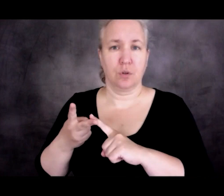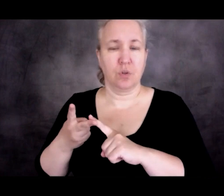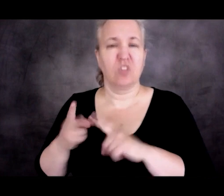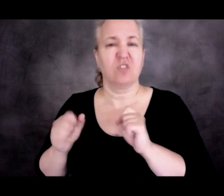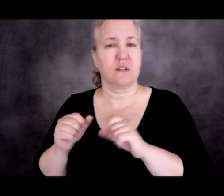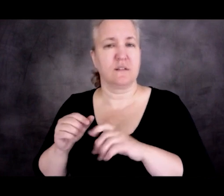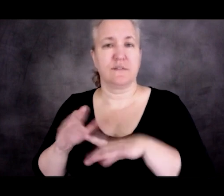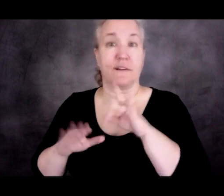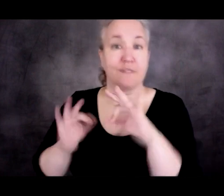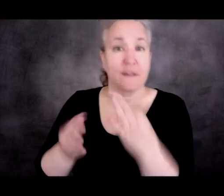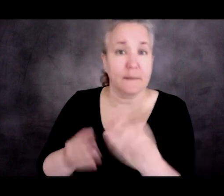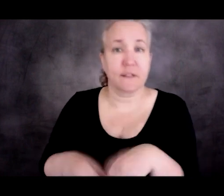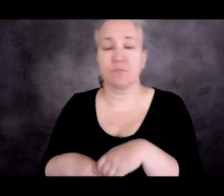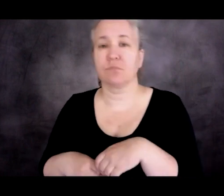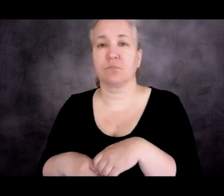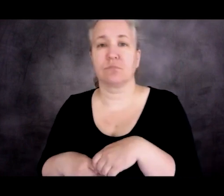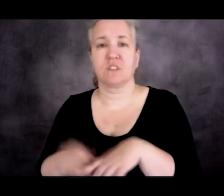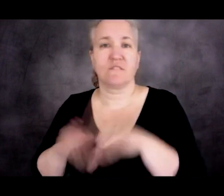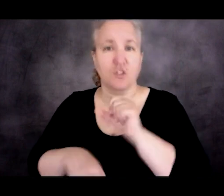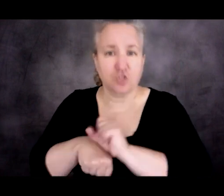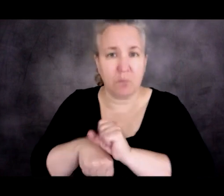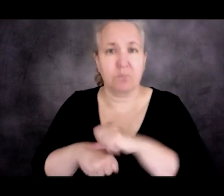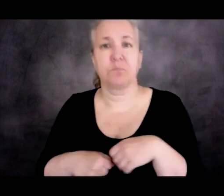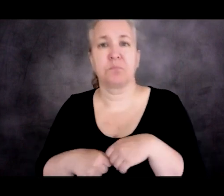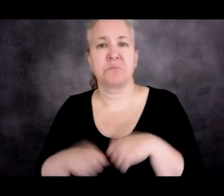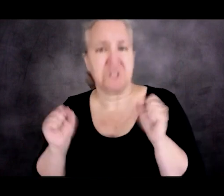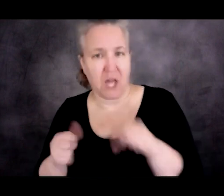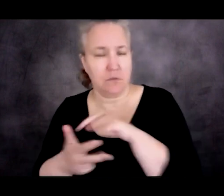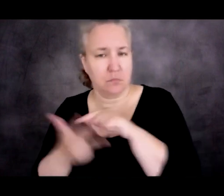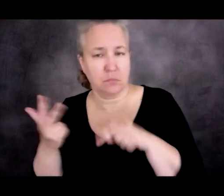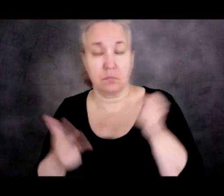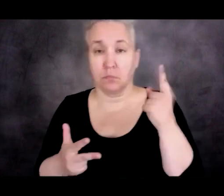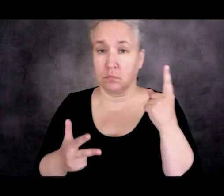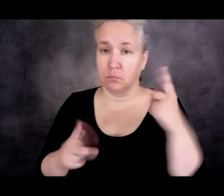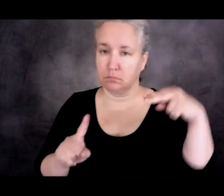You could find a job, but you would be tracked.